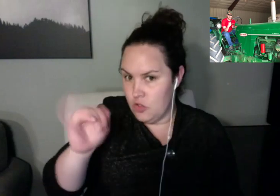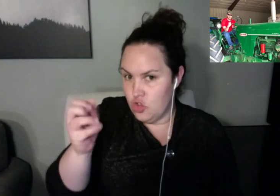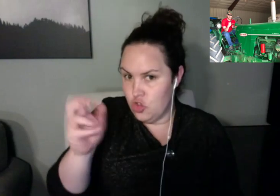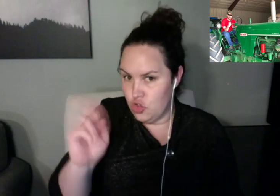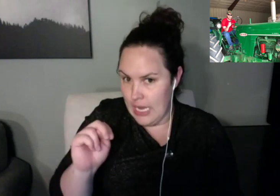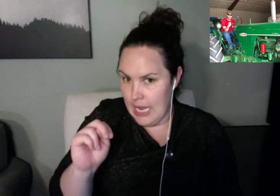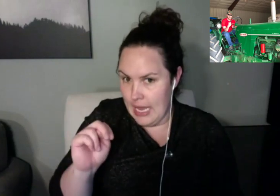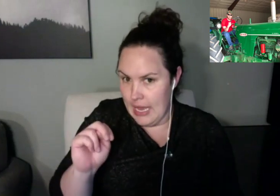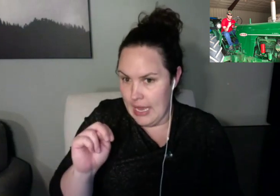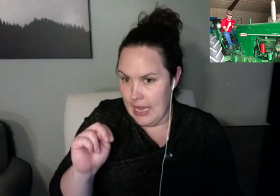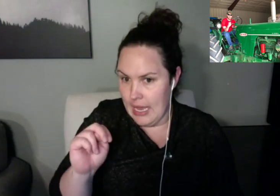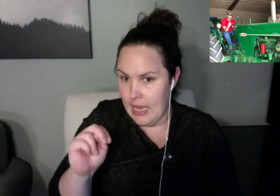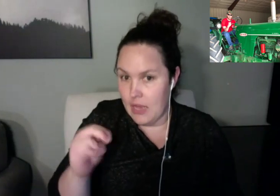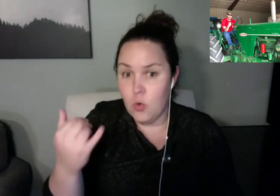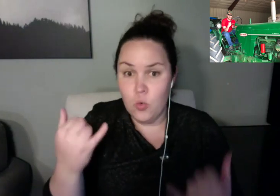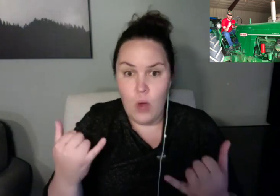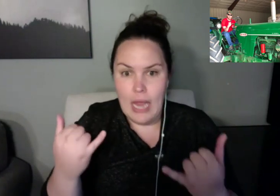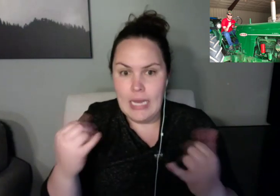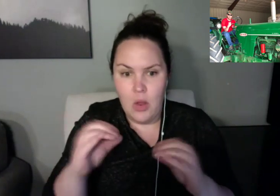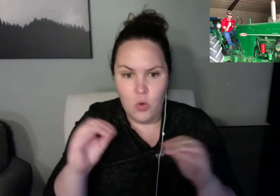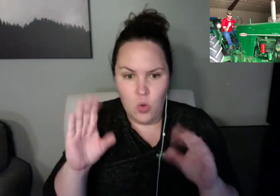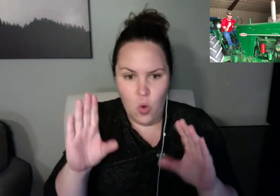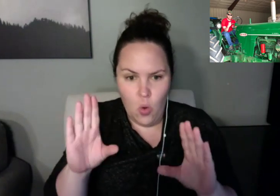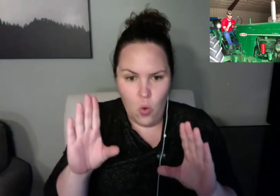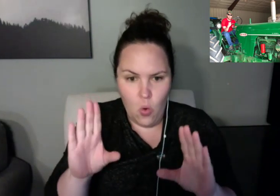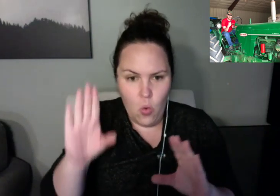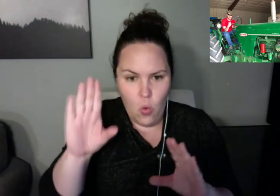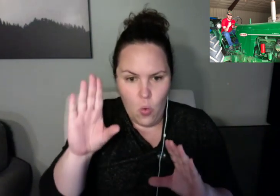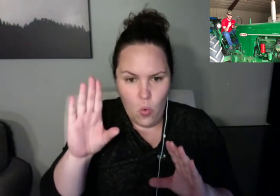All right. Any questions for Zack?